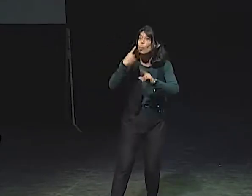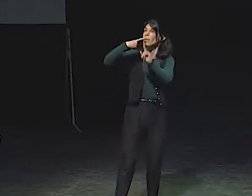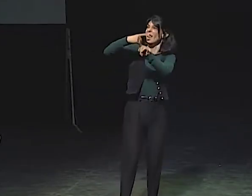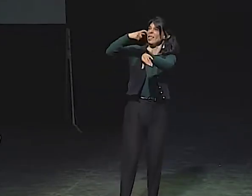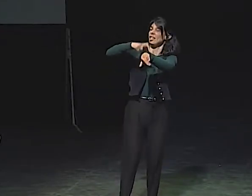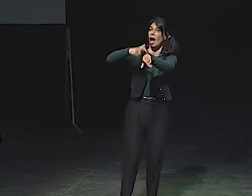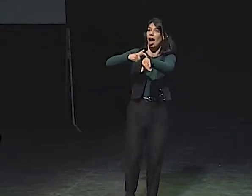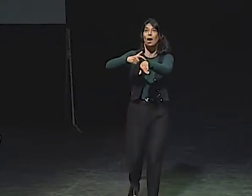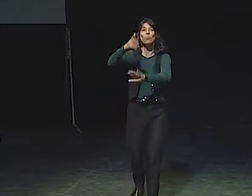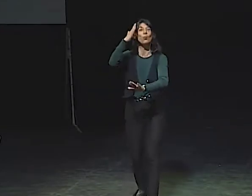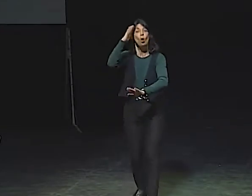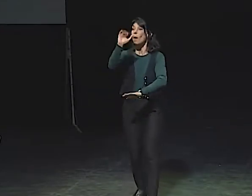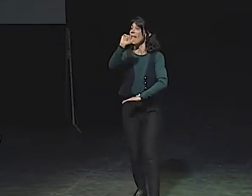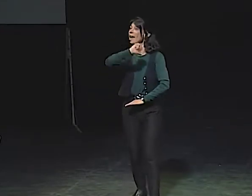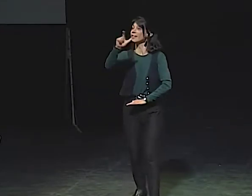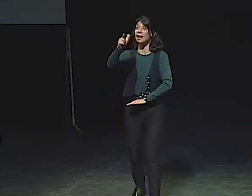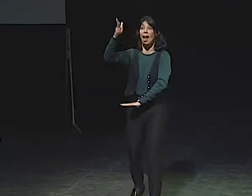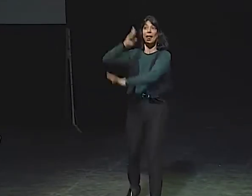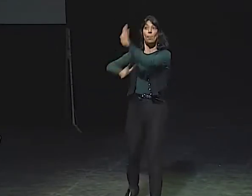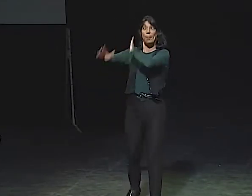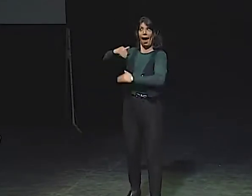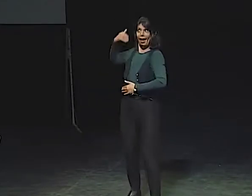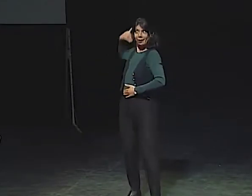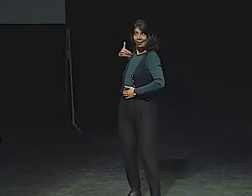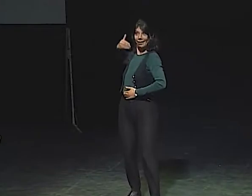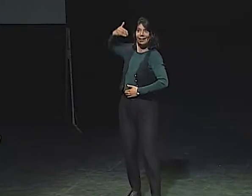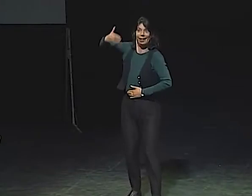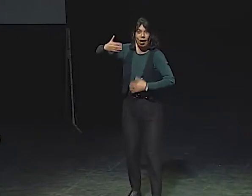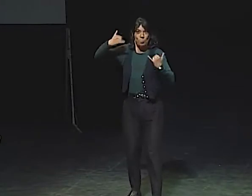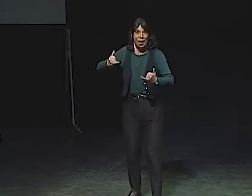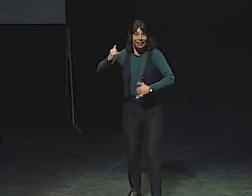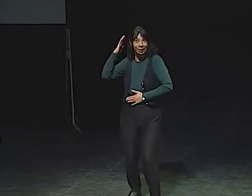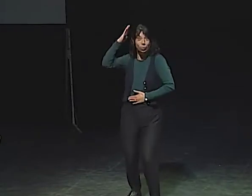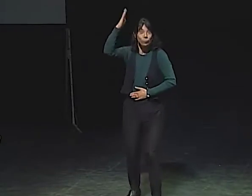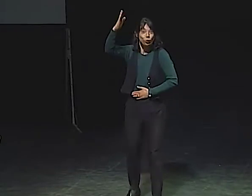IT SHOWS THE TIME AND THE CHARACTER CHANGE.